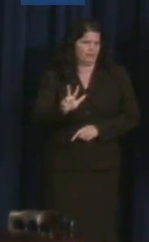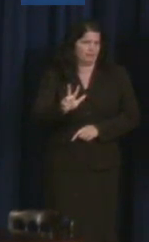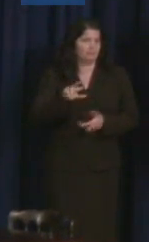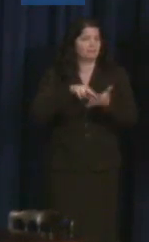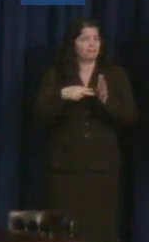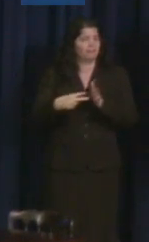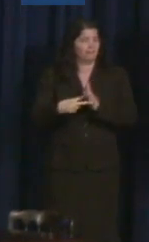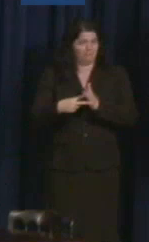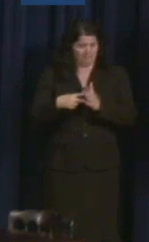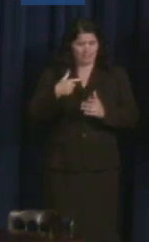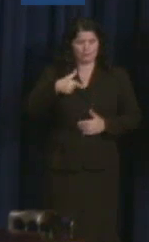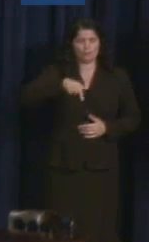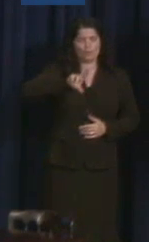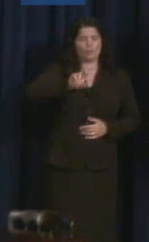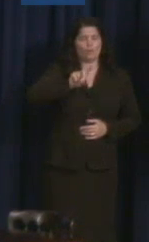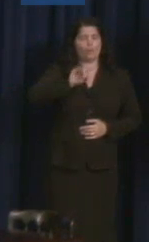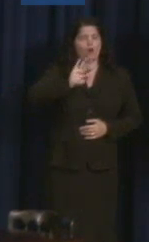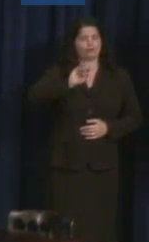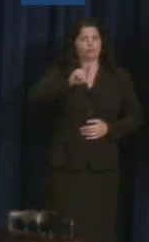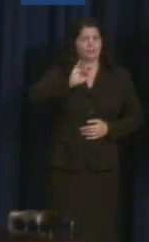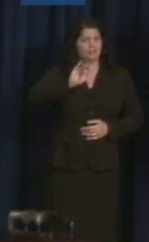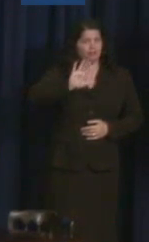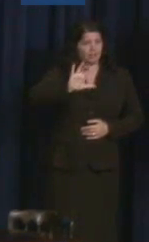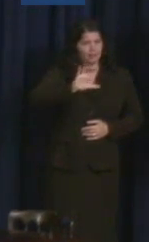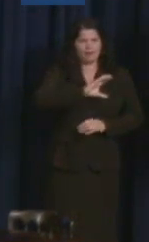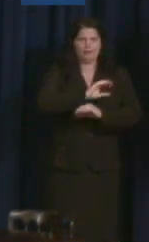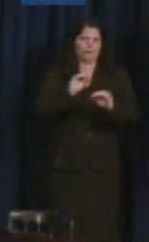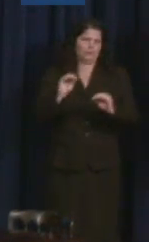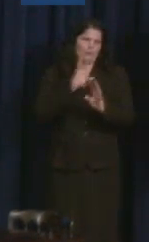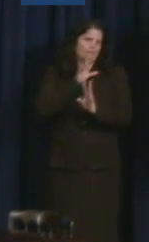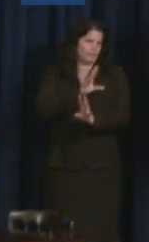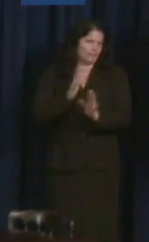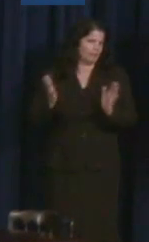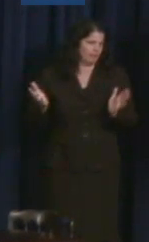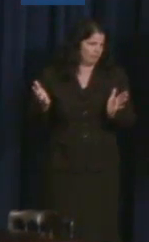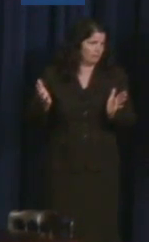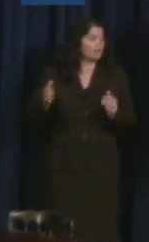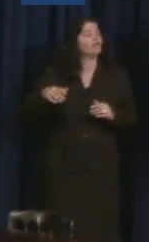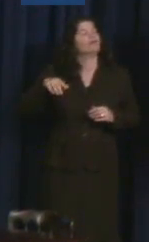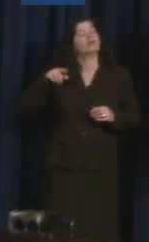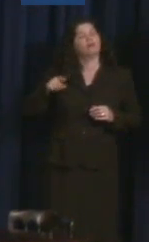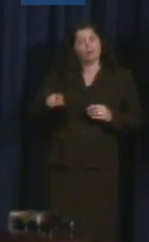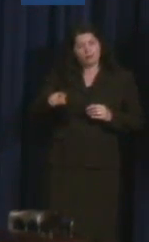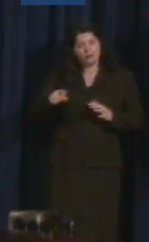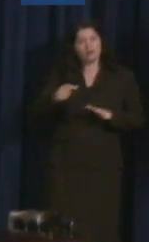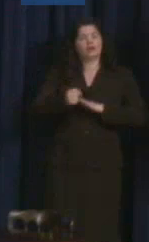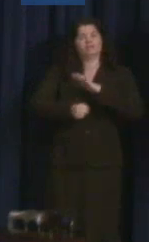Cathy was institutionalized and shared her experience while serving as a named plaintiff in the class